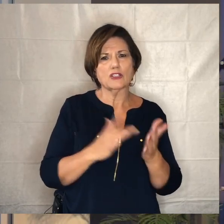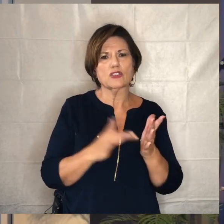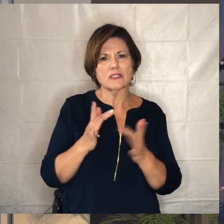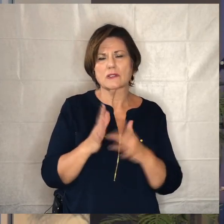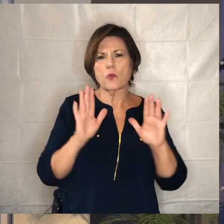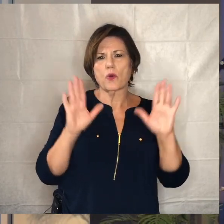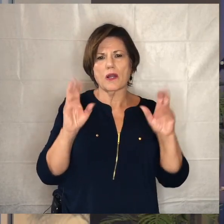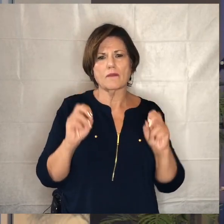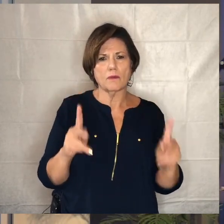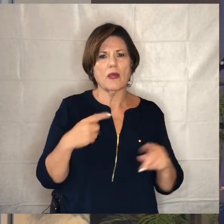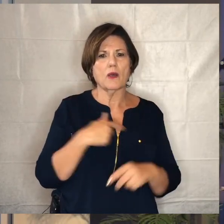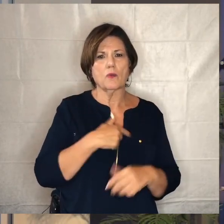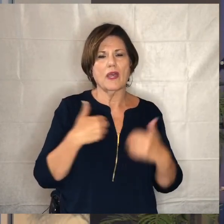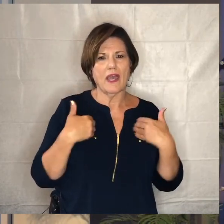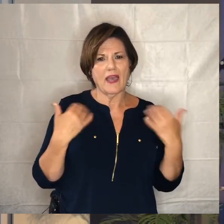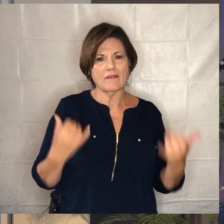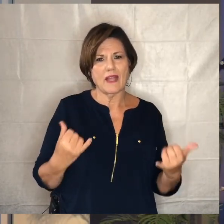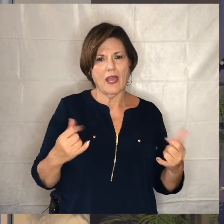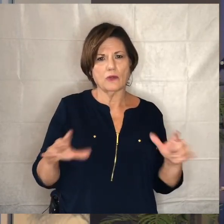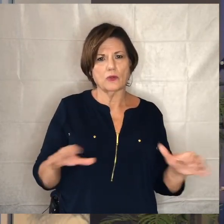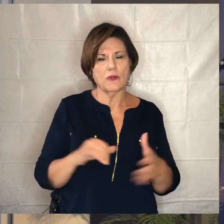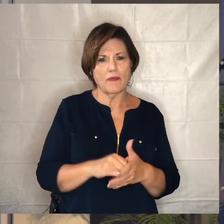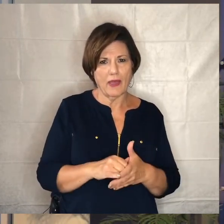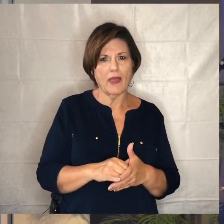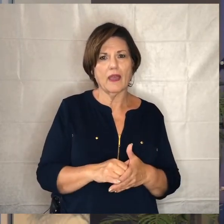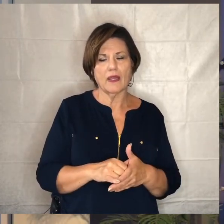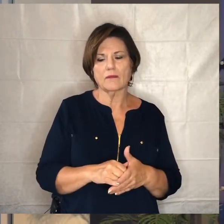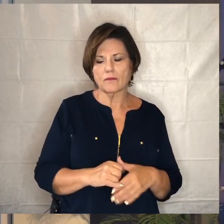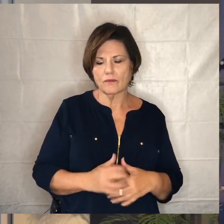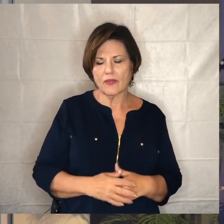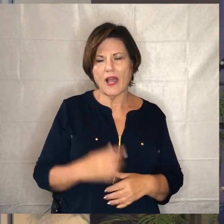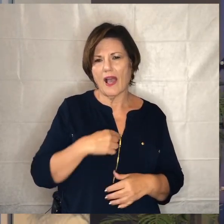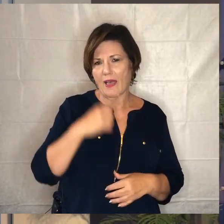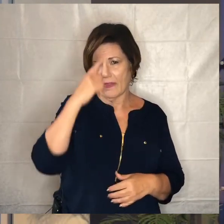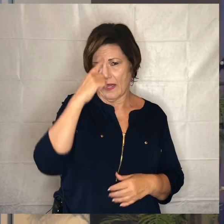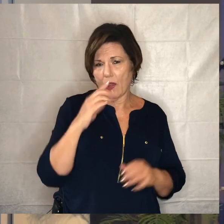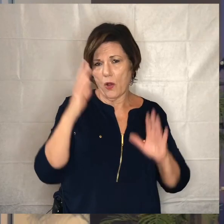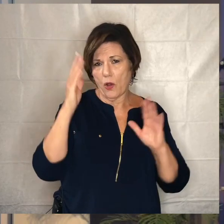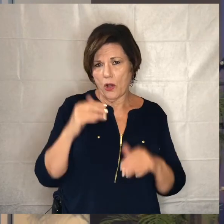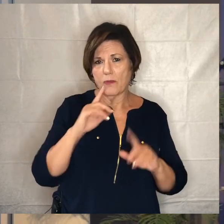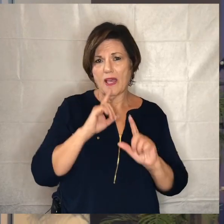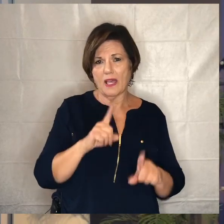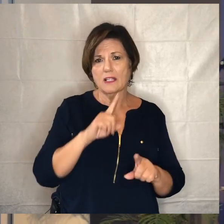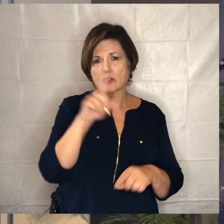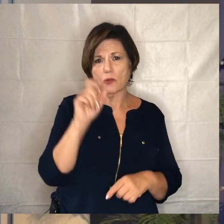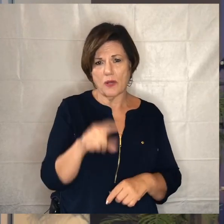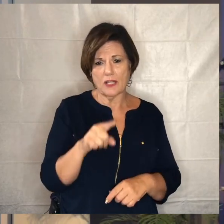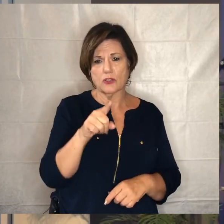opportunity we have in this time to be able to do that so i think i hopefully have answered all the questions that you might have i'm